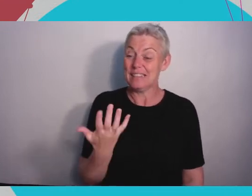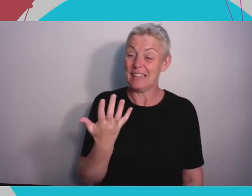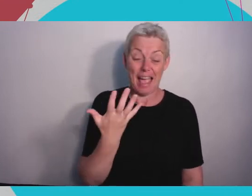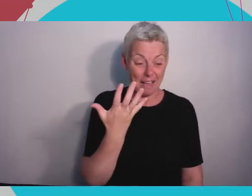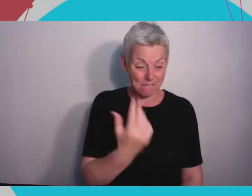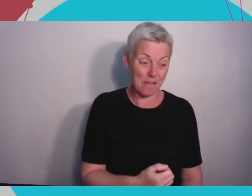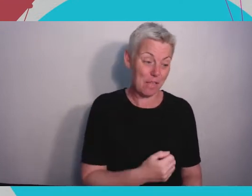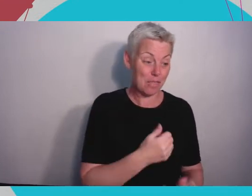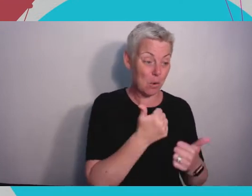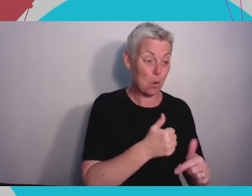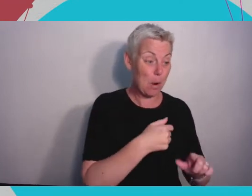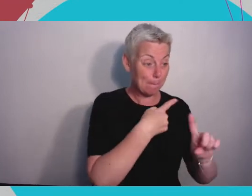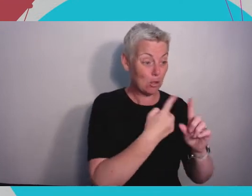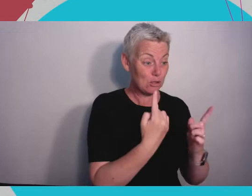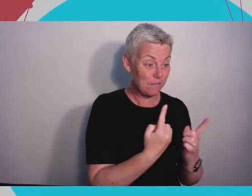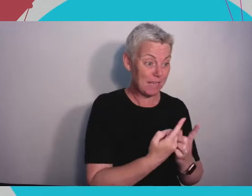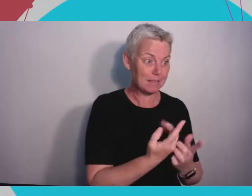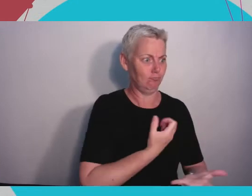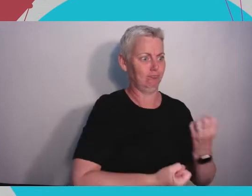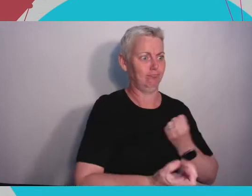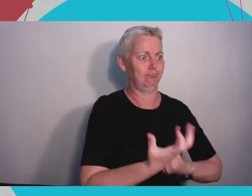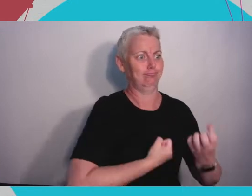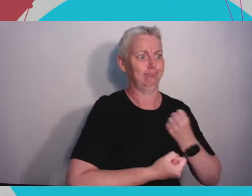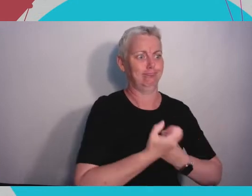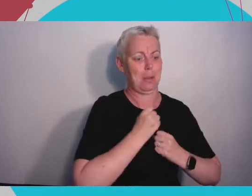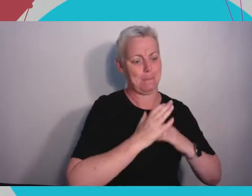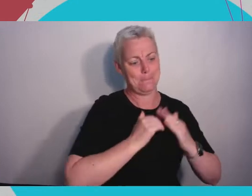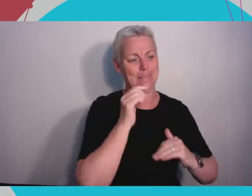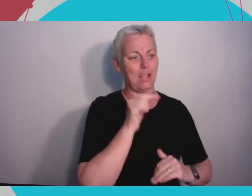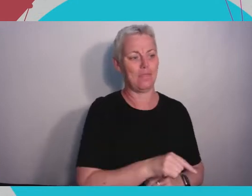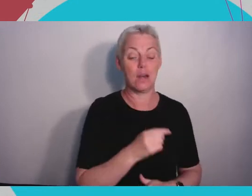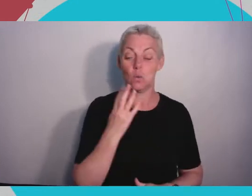on that and know that it's the whole sort of like 'it's a journey' thing is really true-you'll